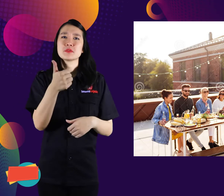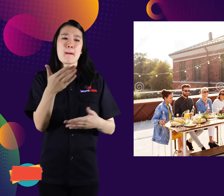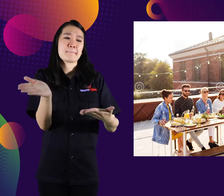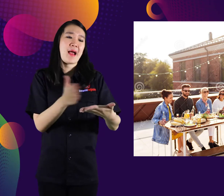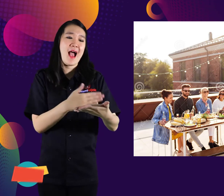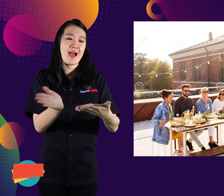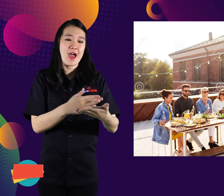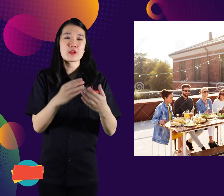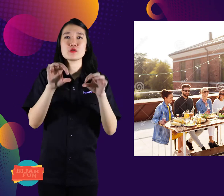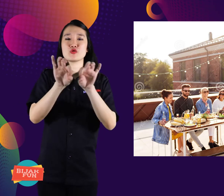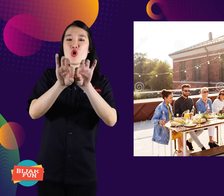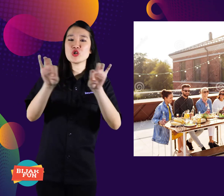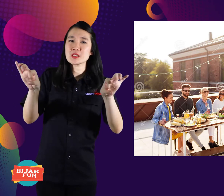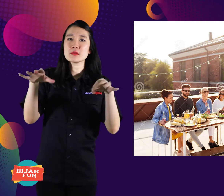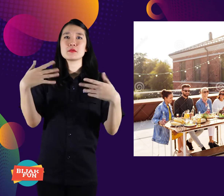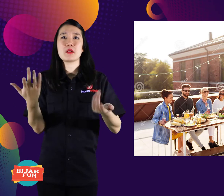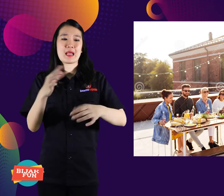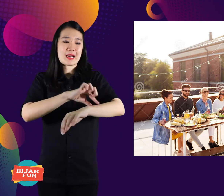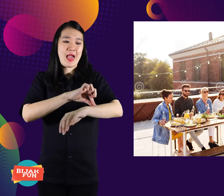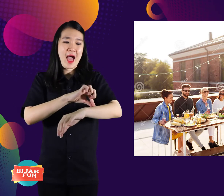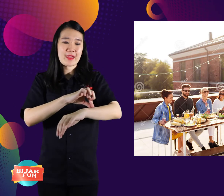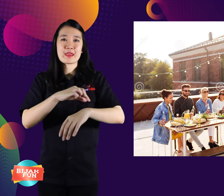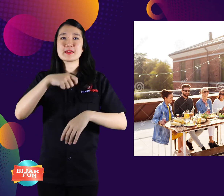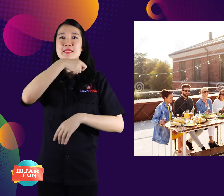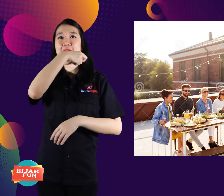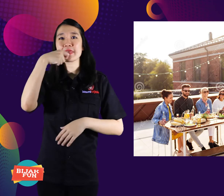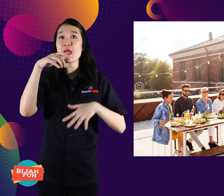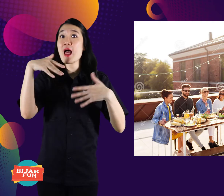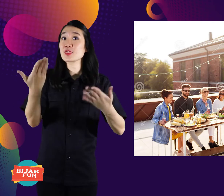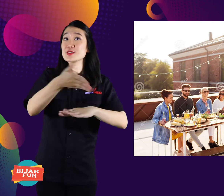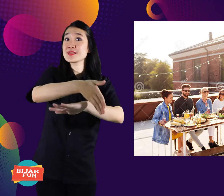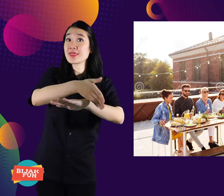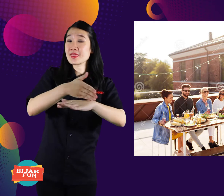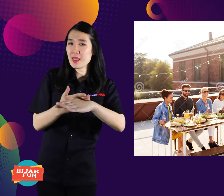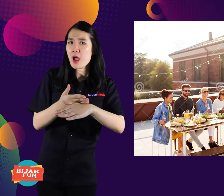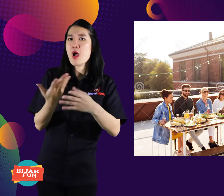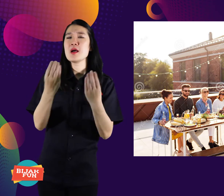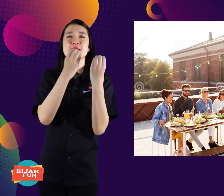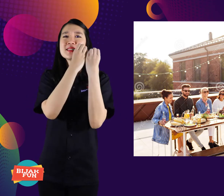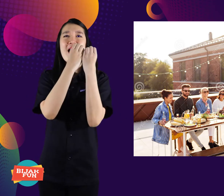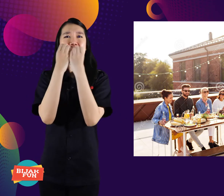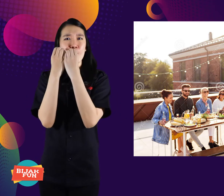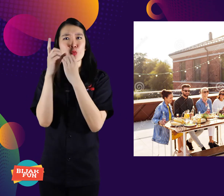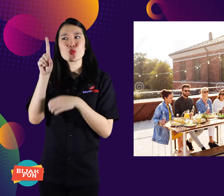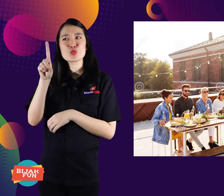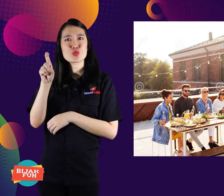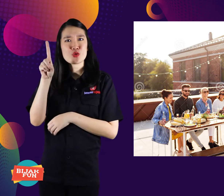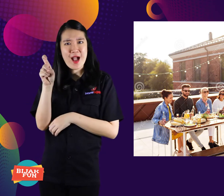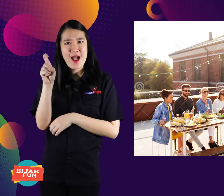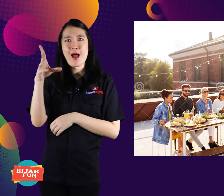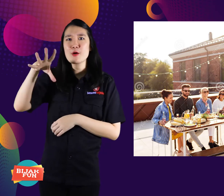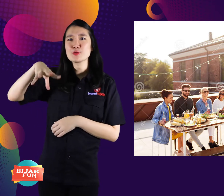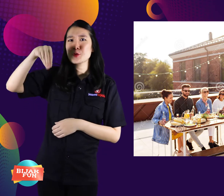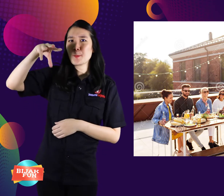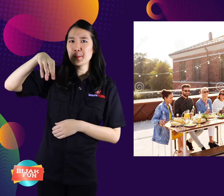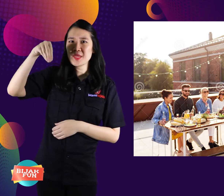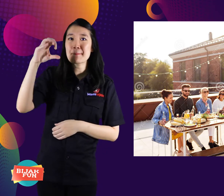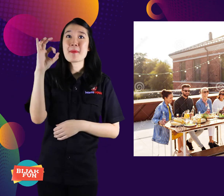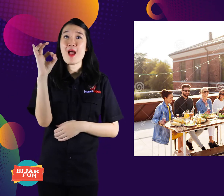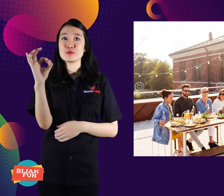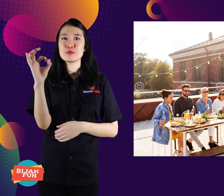Grill sausages, meat satay or steak, corn, shrimp, squid, meatball